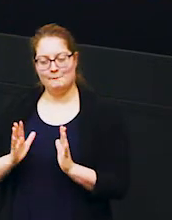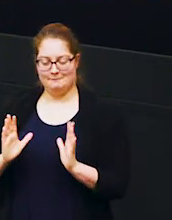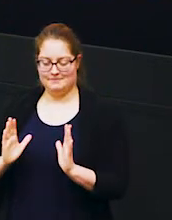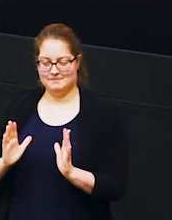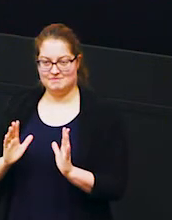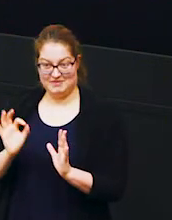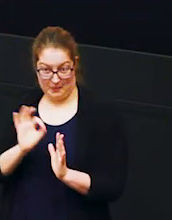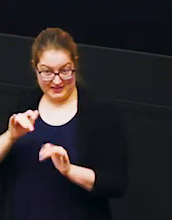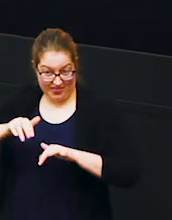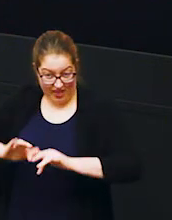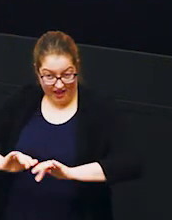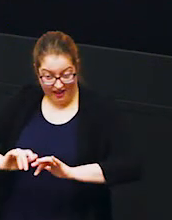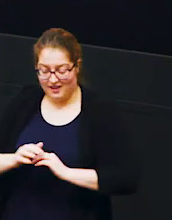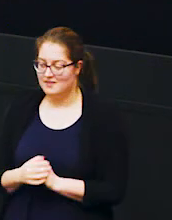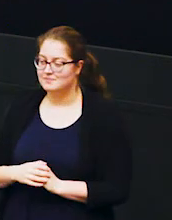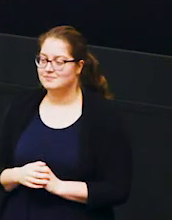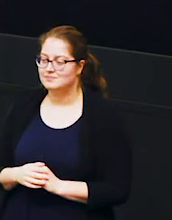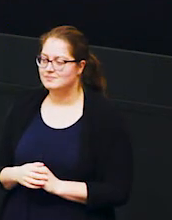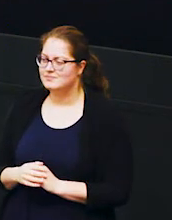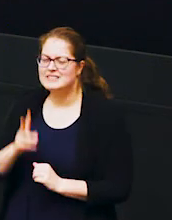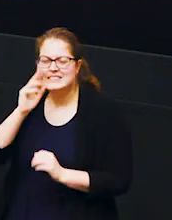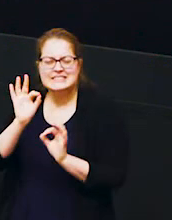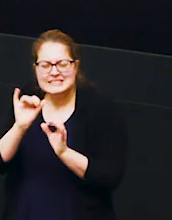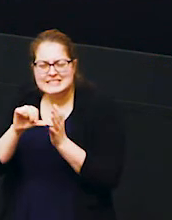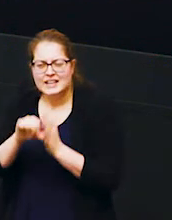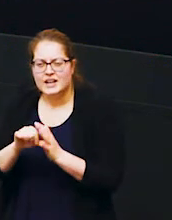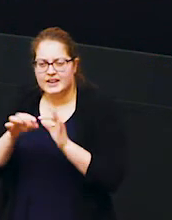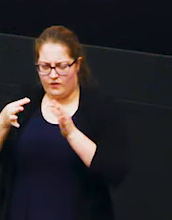and they are there's a you can't really see but there's a wire going between